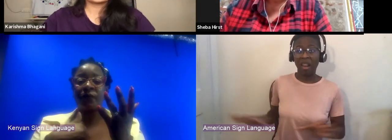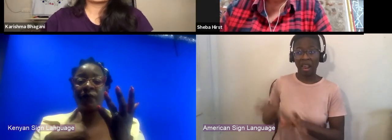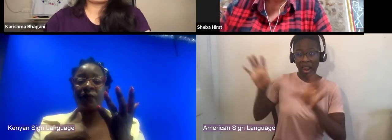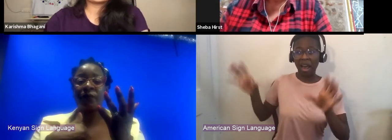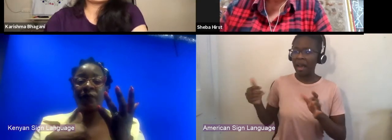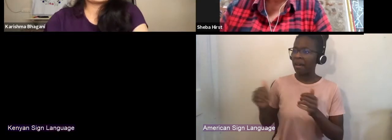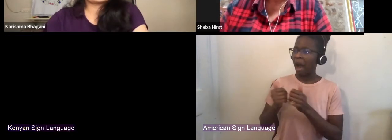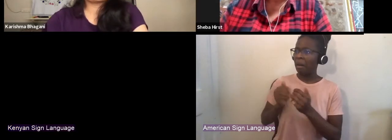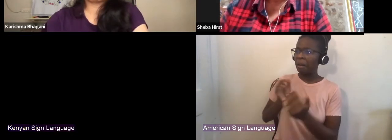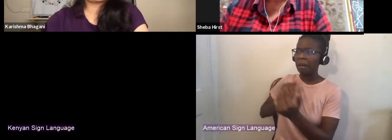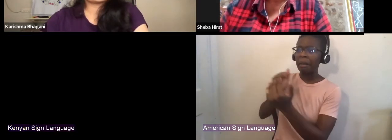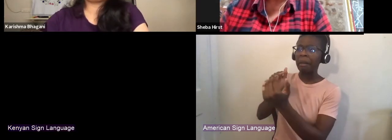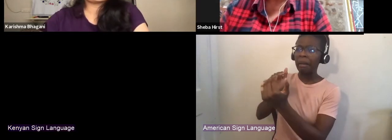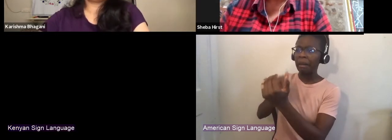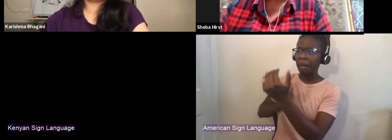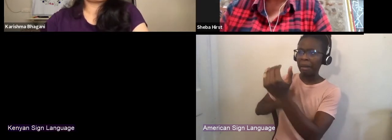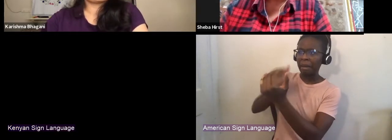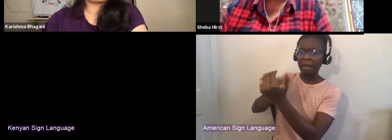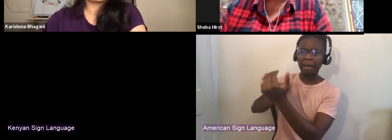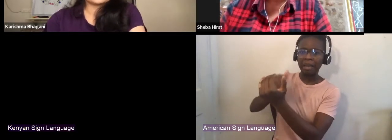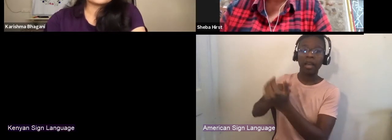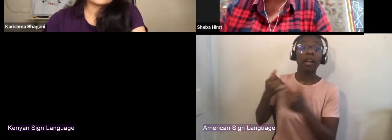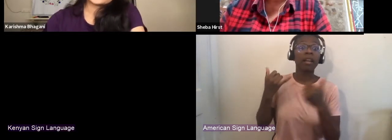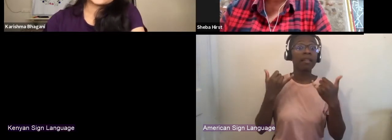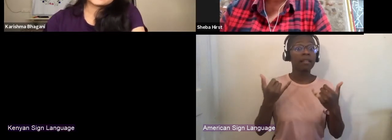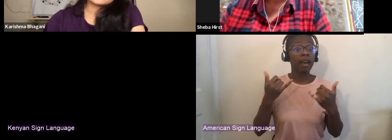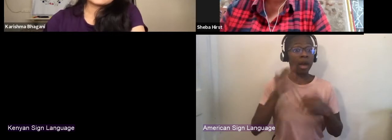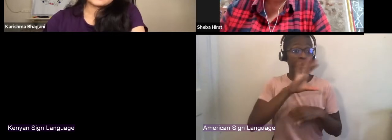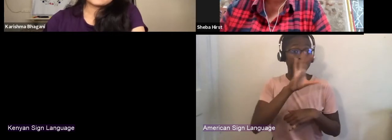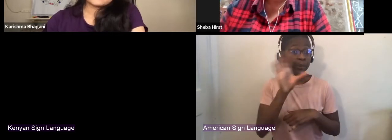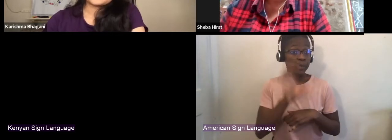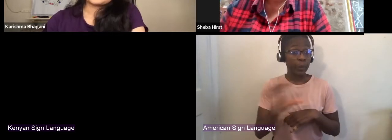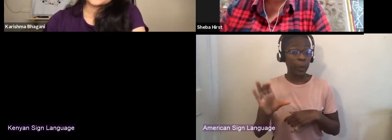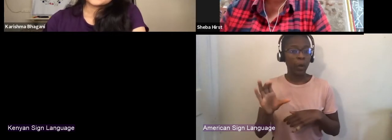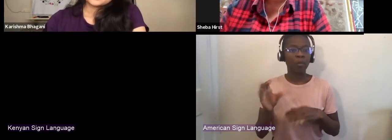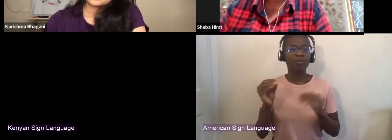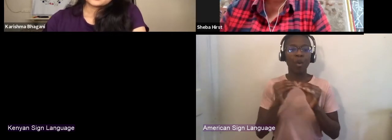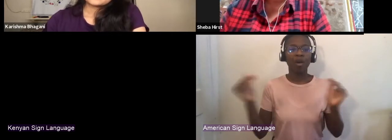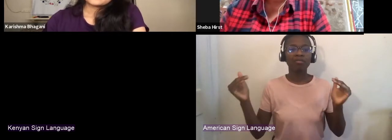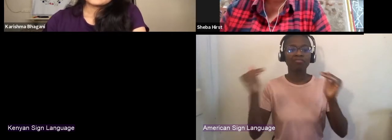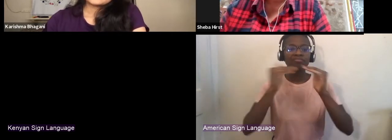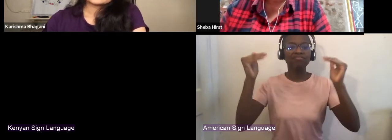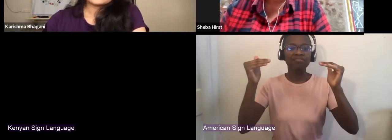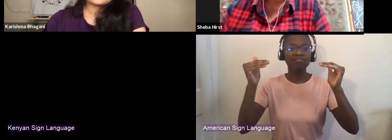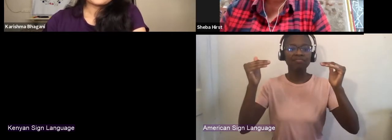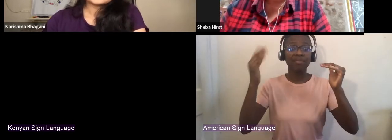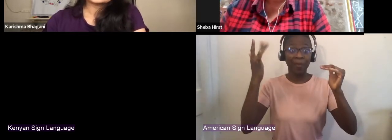Yeah, I mean, it gets me to think about this other question that is really present